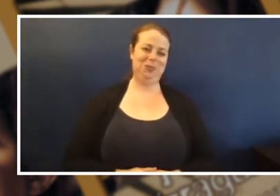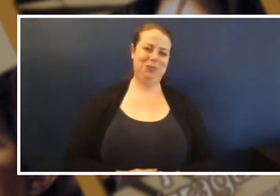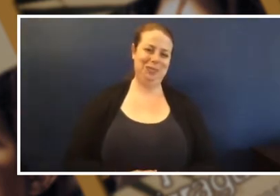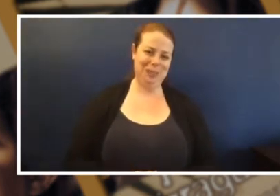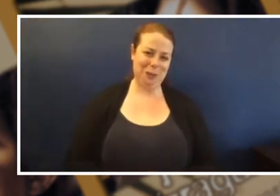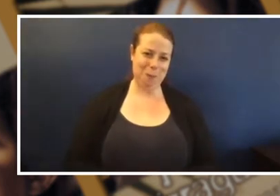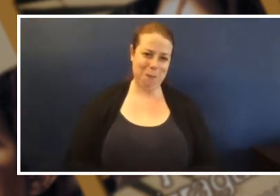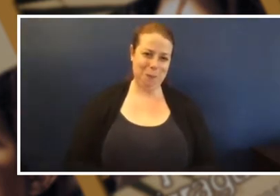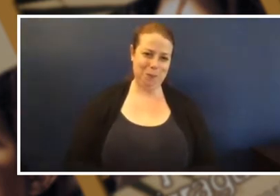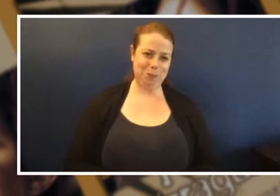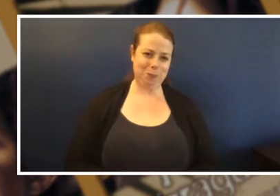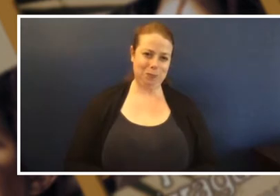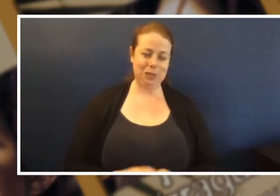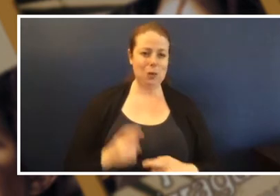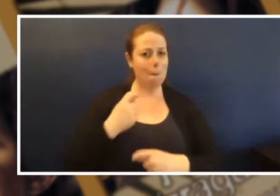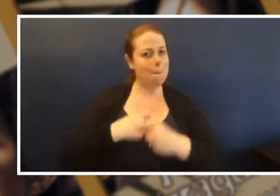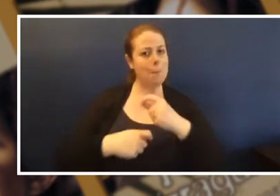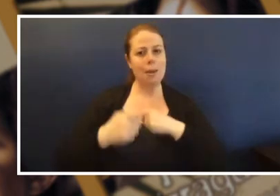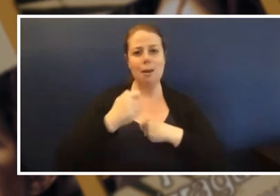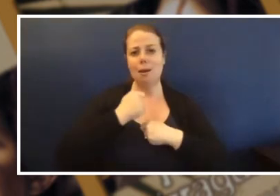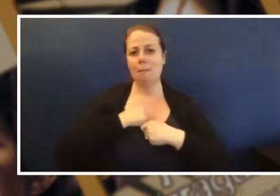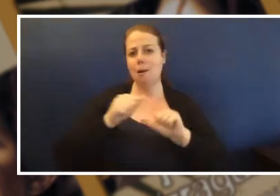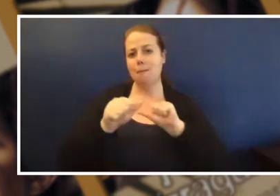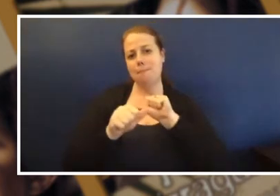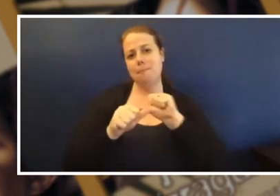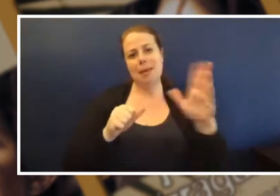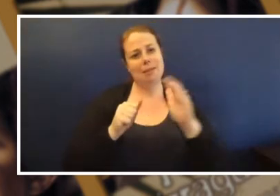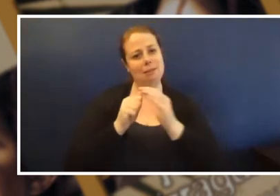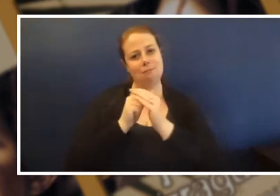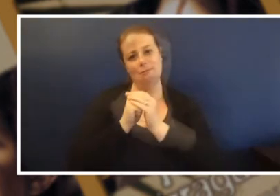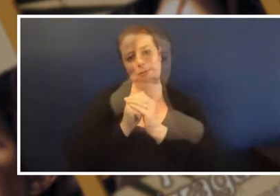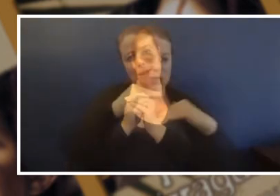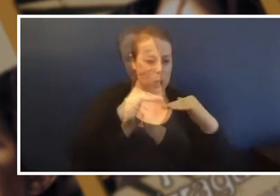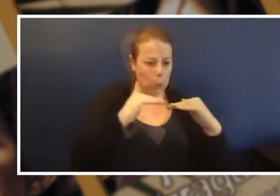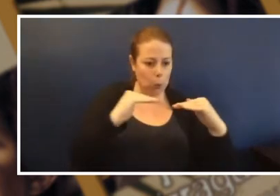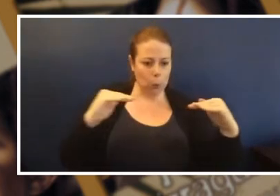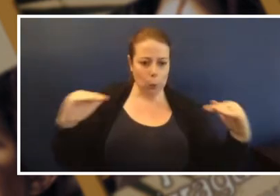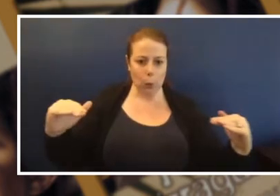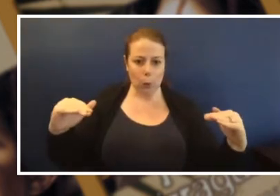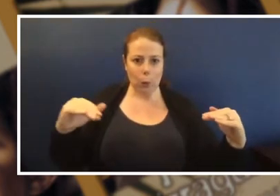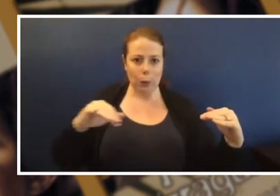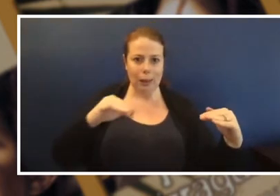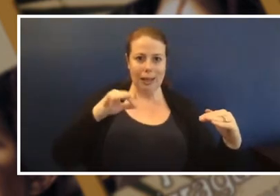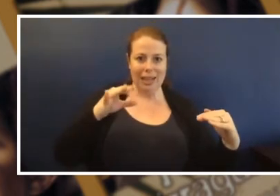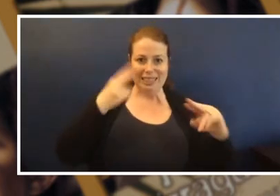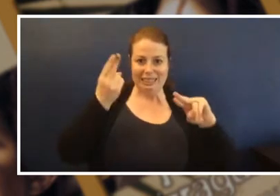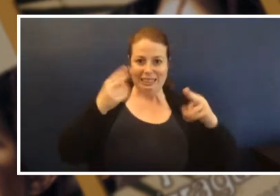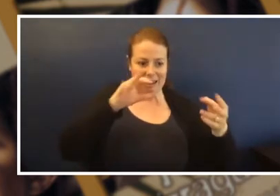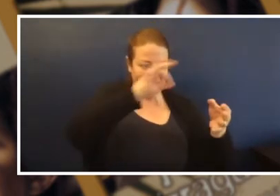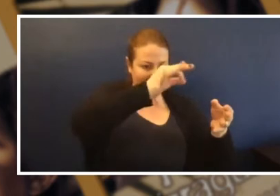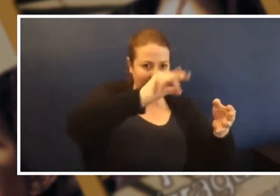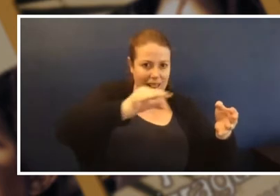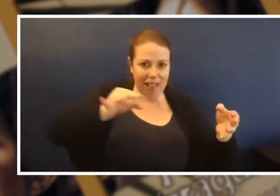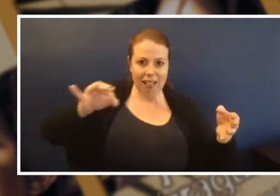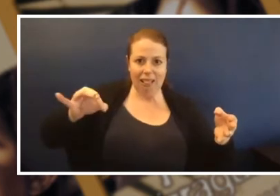best friend. And do you know what because this is. Tess: And didn't your brother keep one on his hat?